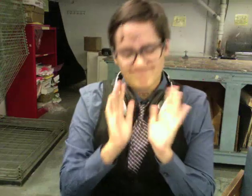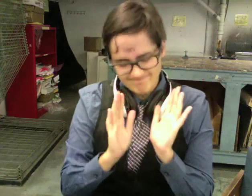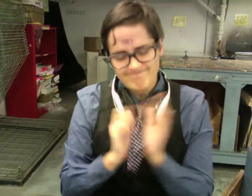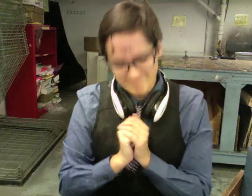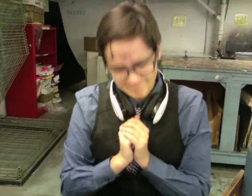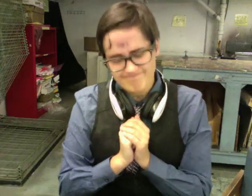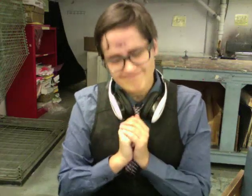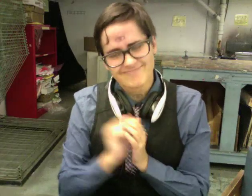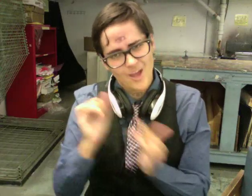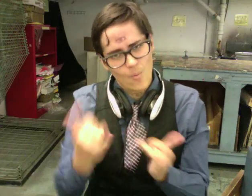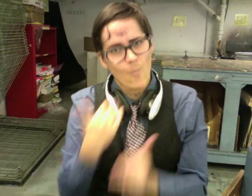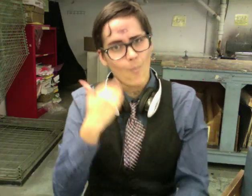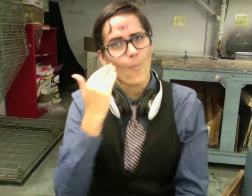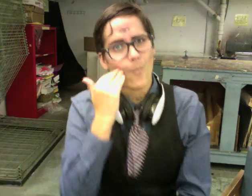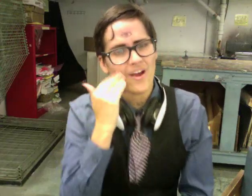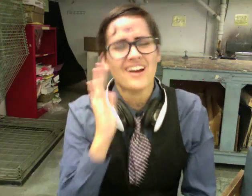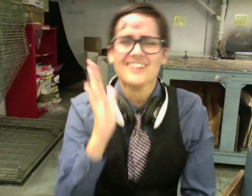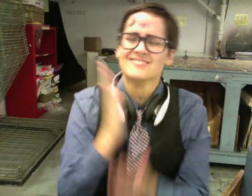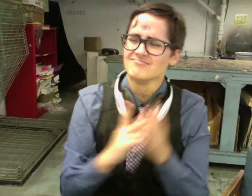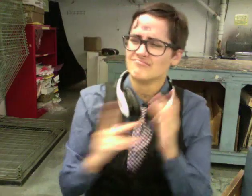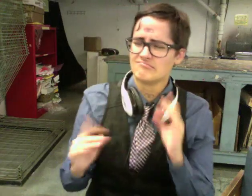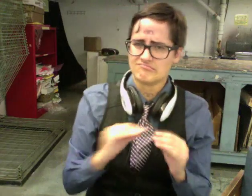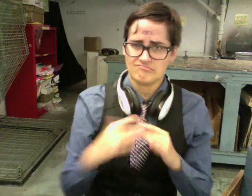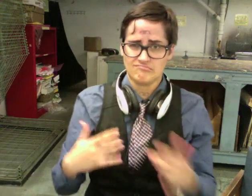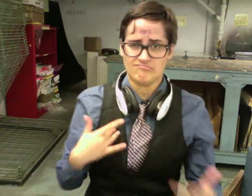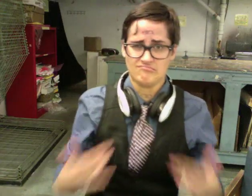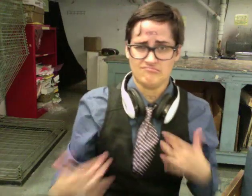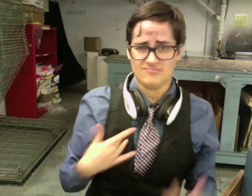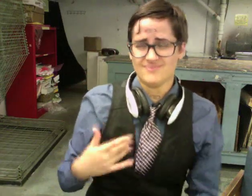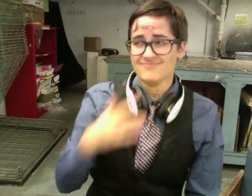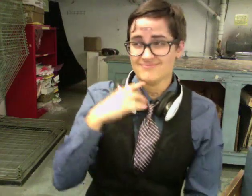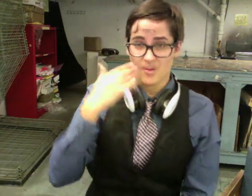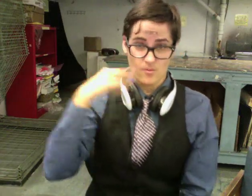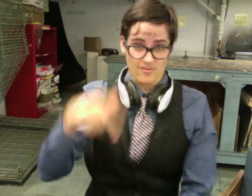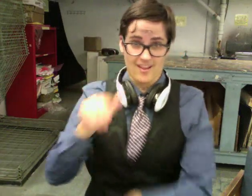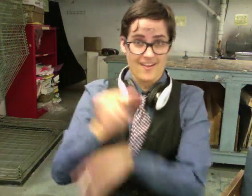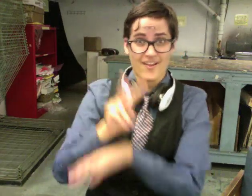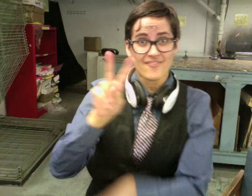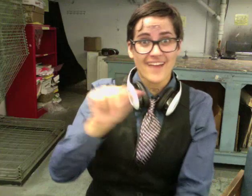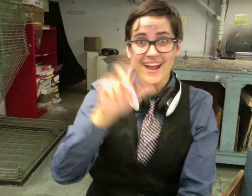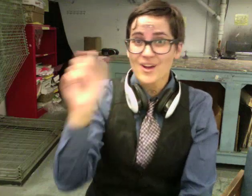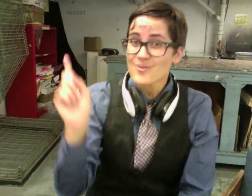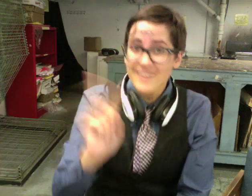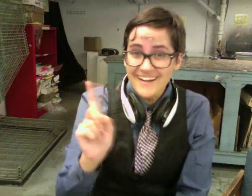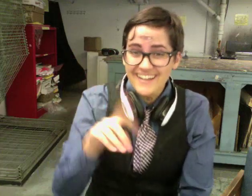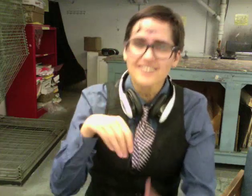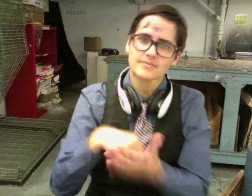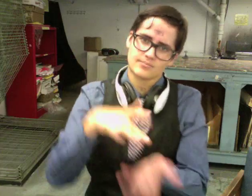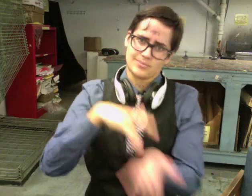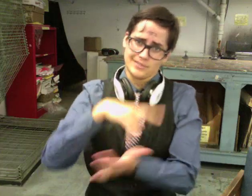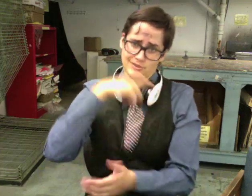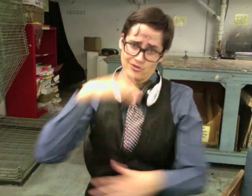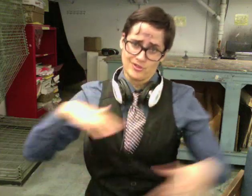Now, there is some concern about the fact that,